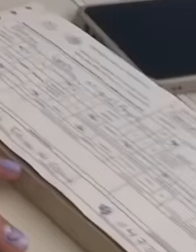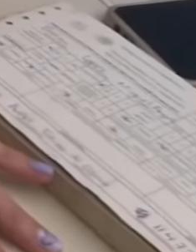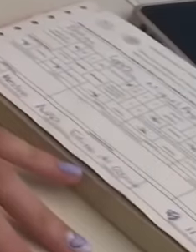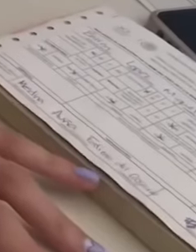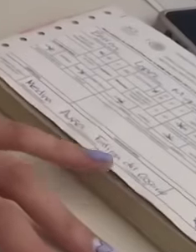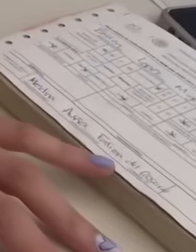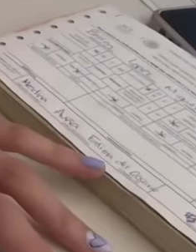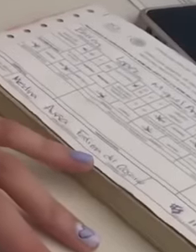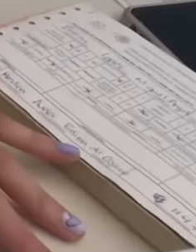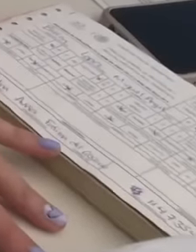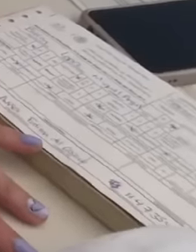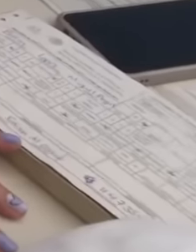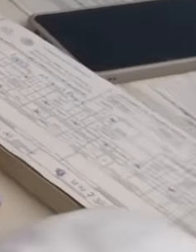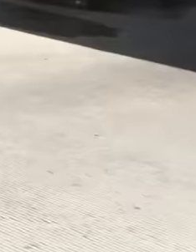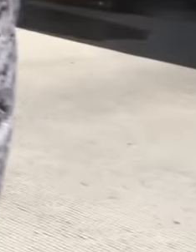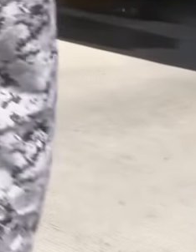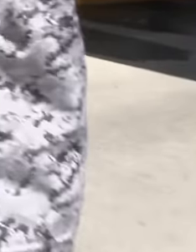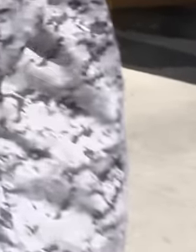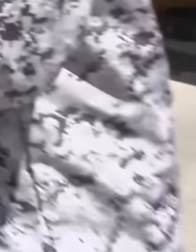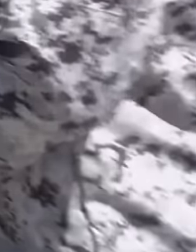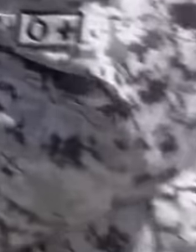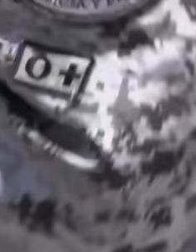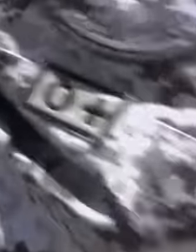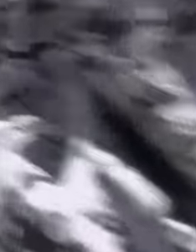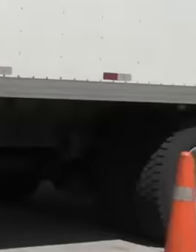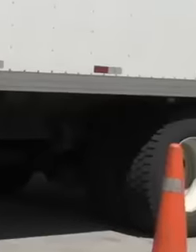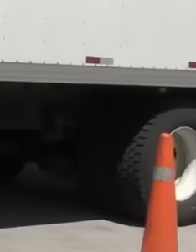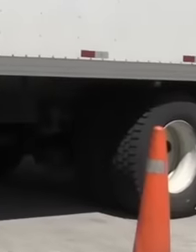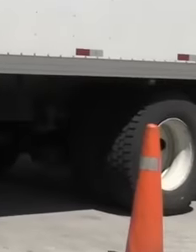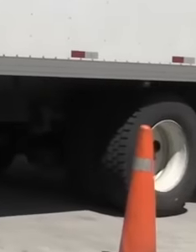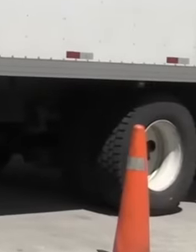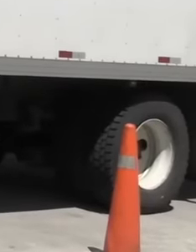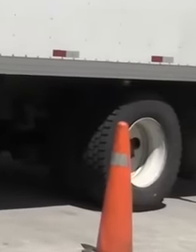the conditions in which some communities in our country find themselves. and the firepower